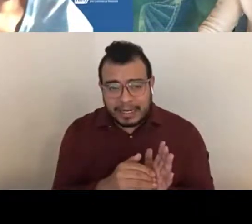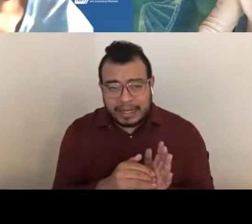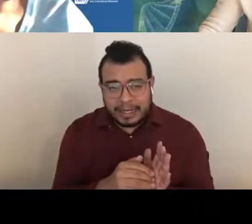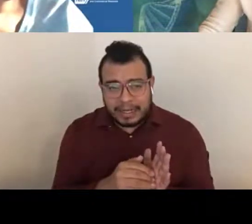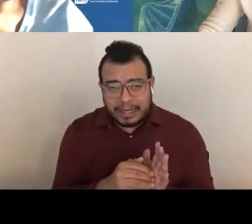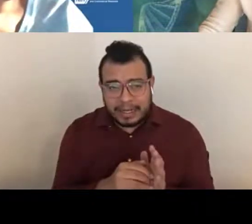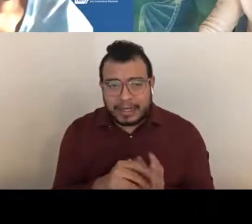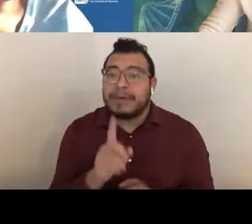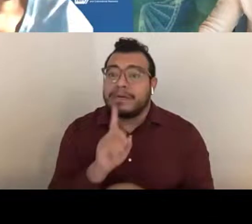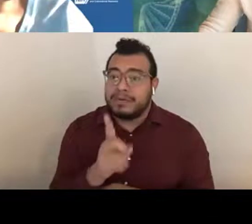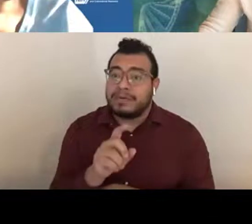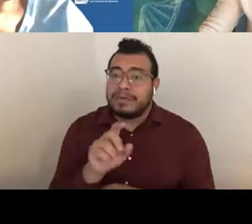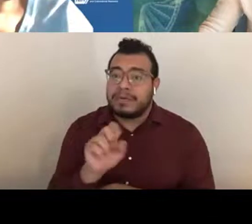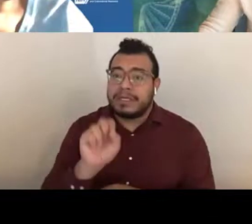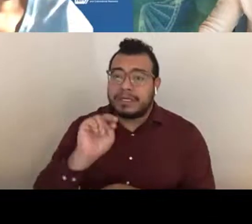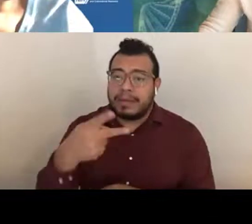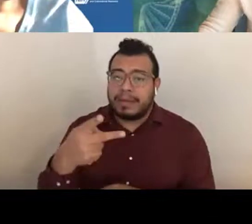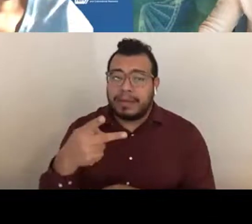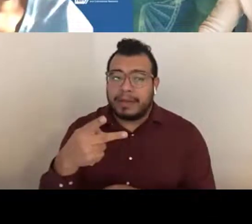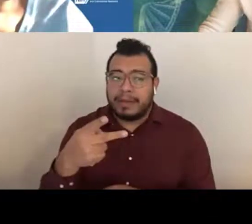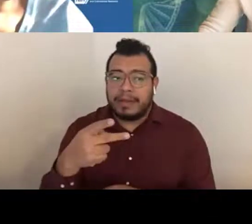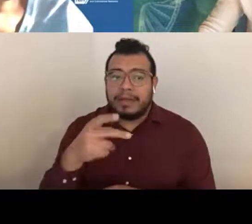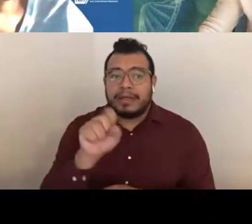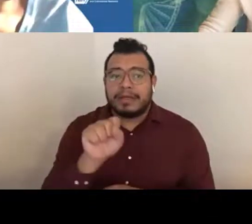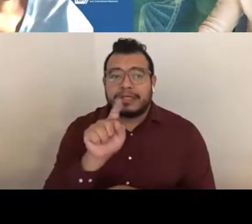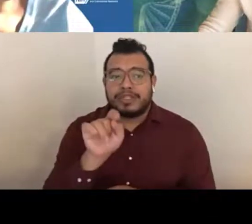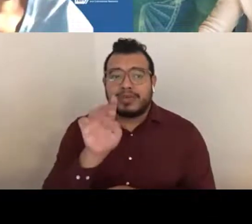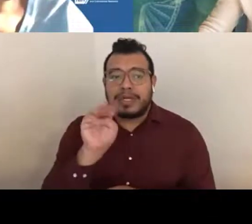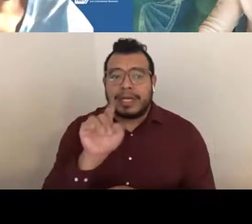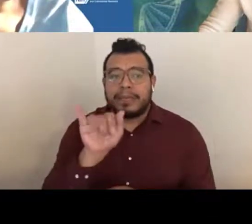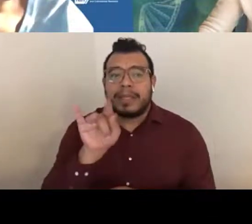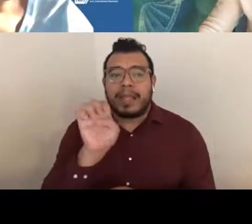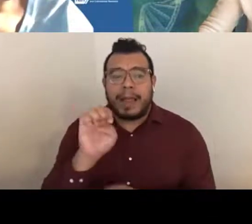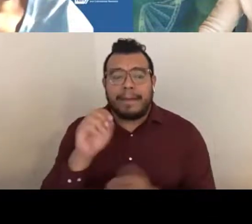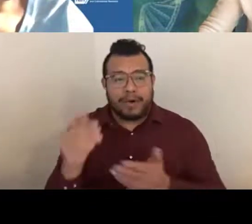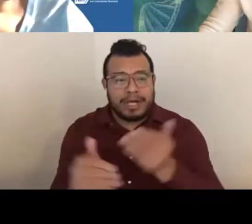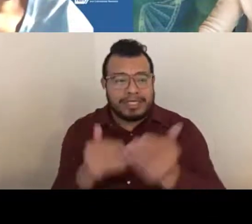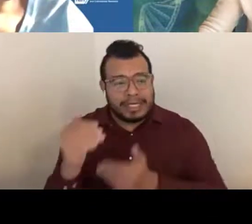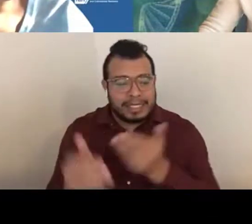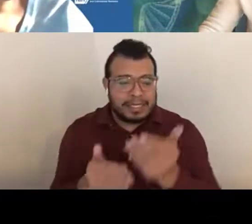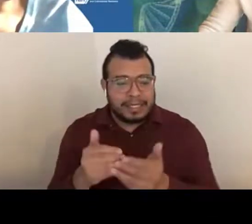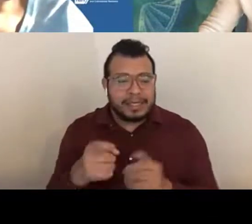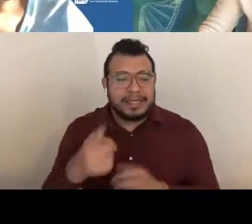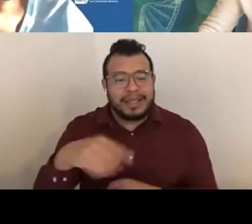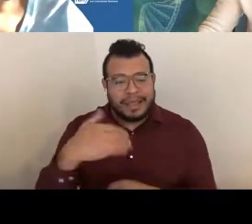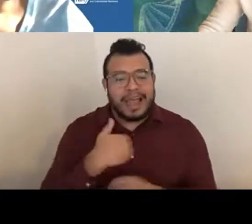Susan Medve: SNAP is the streamlined process. They do have automatic carryover.